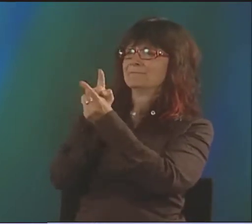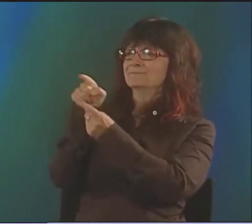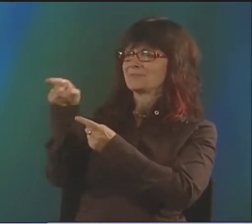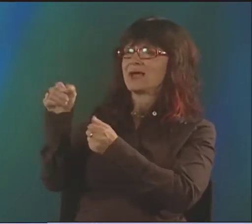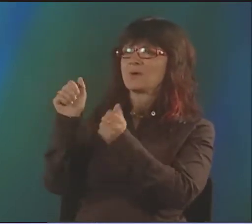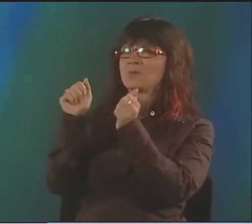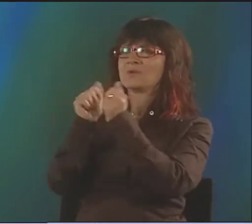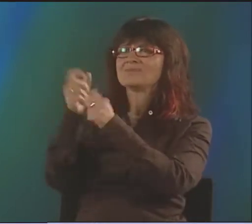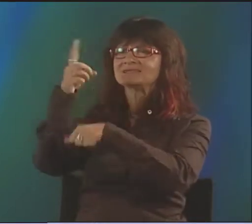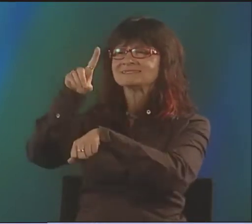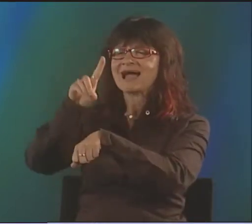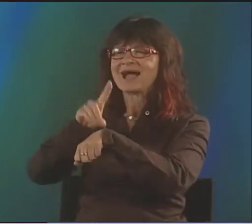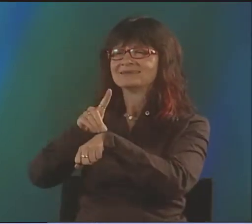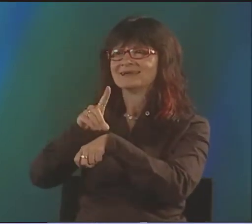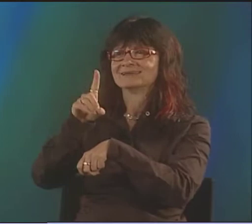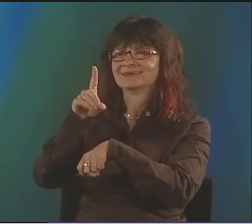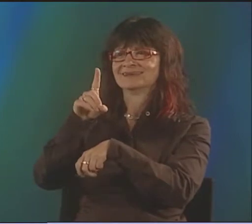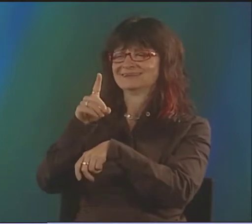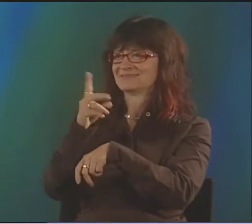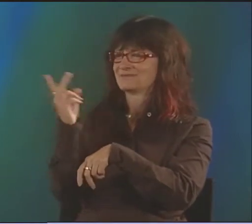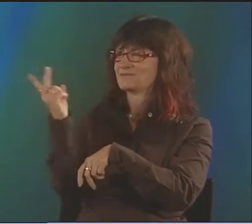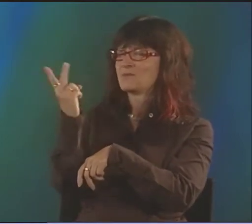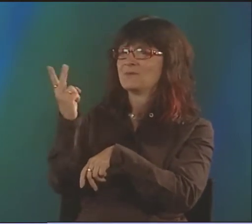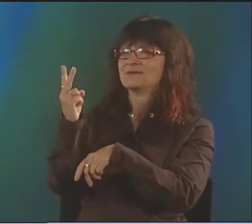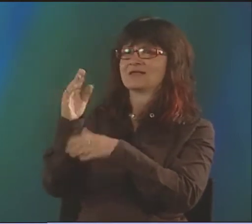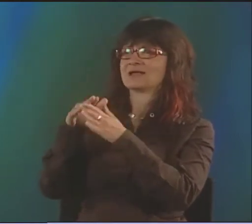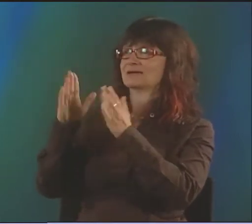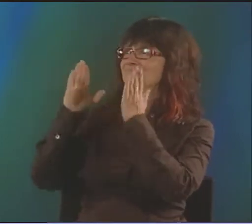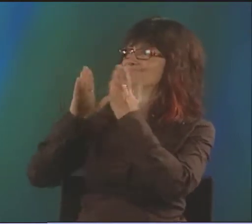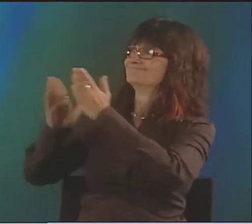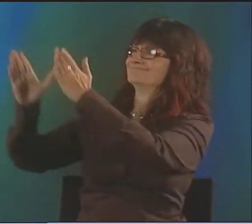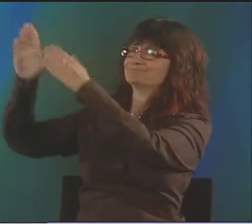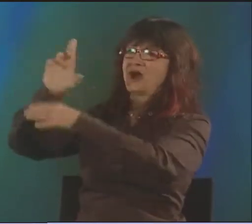I REMEMBER THAT HE WAS WITH DONNA,